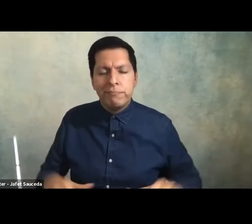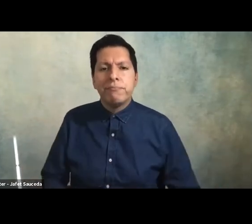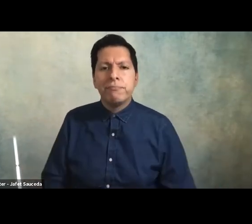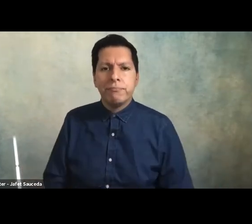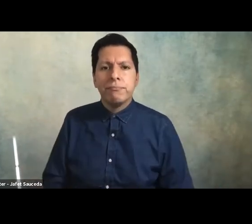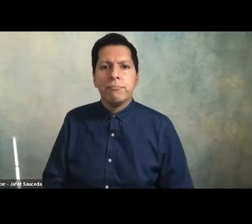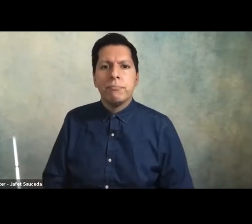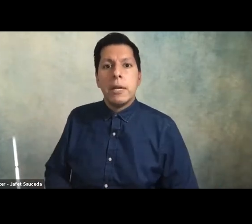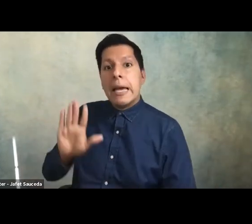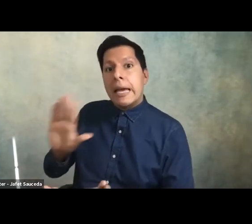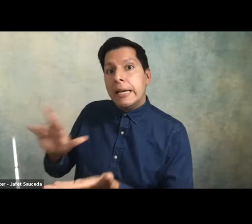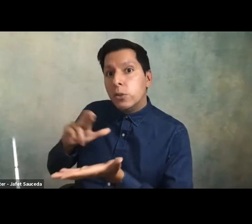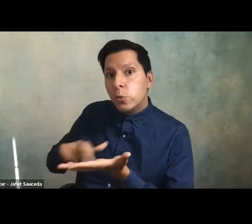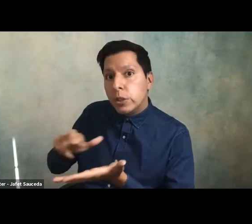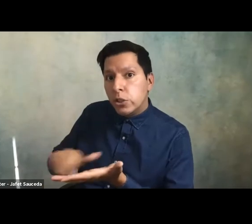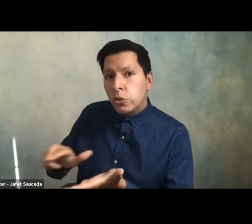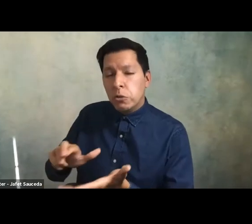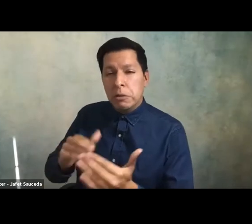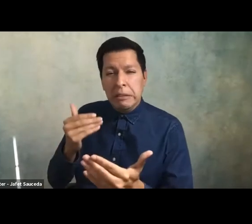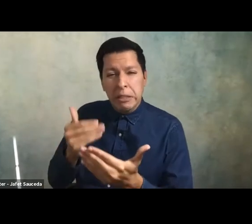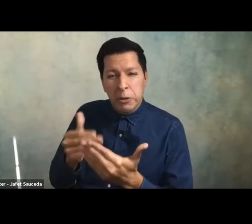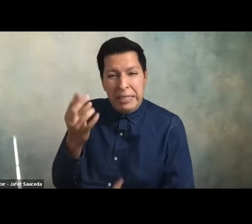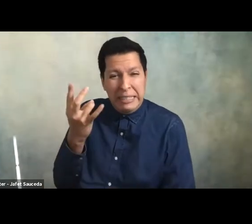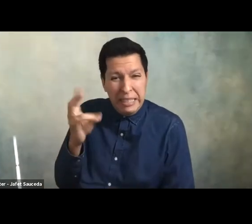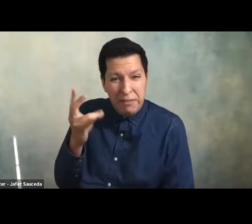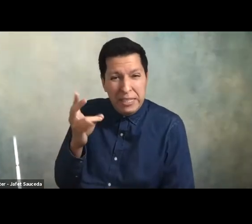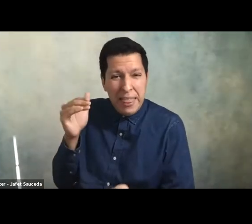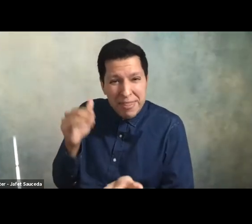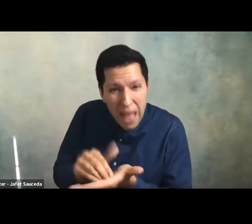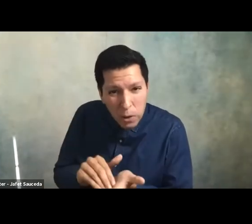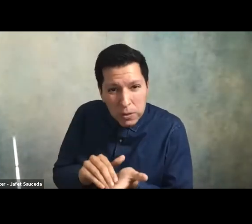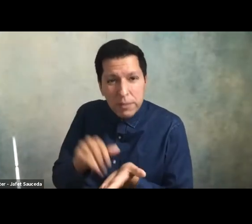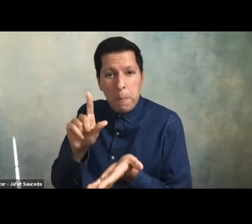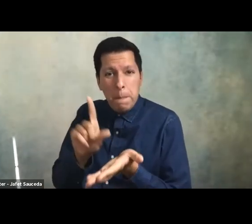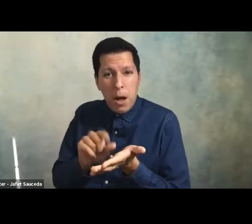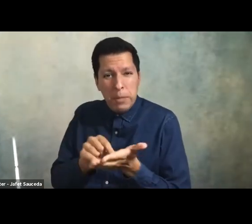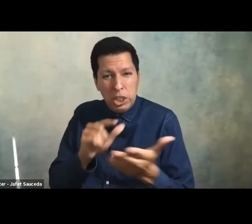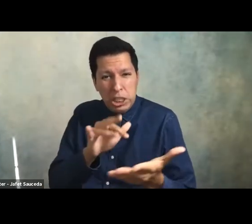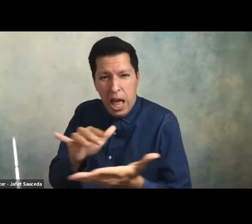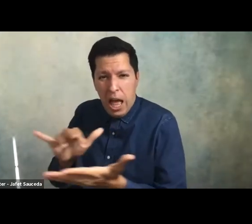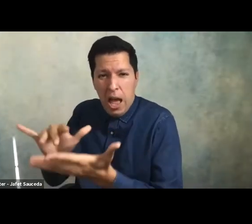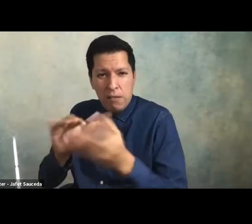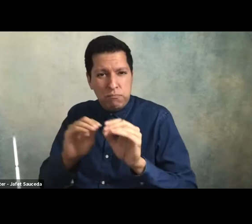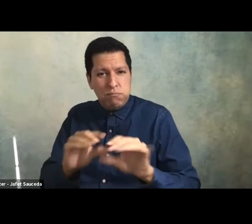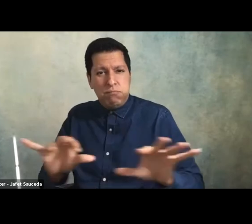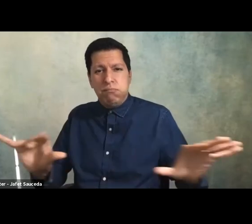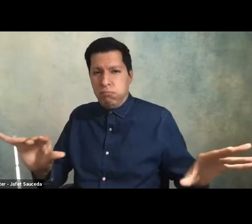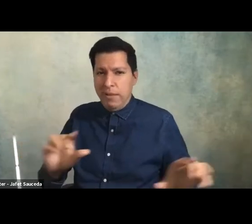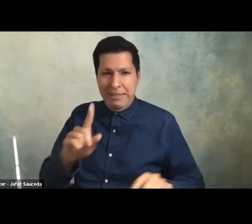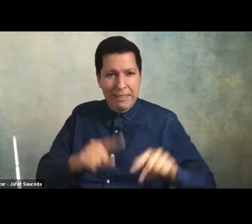in nearly 17 000 published studies across a vast array of academic fields and disciplines